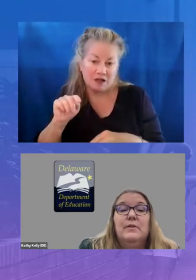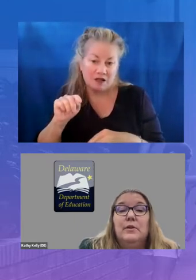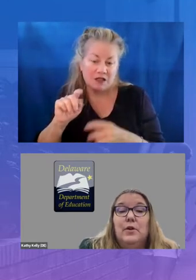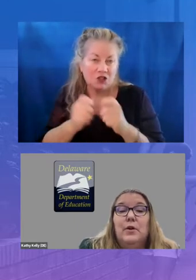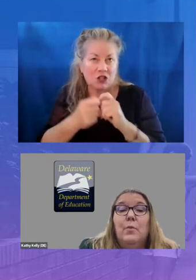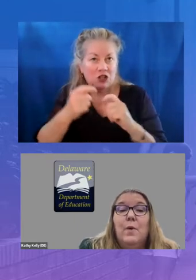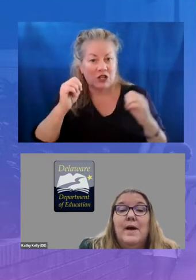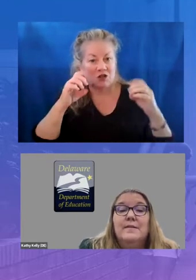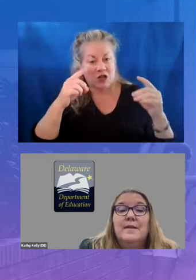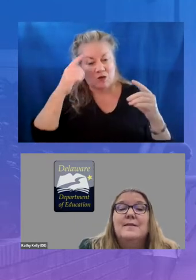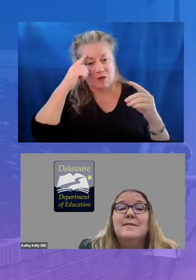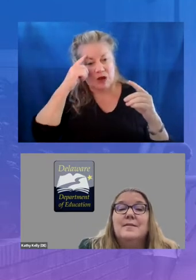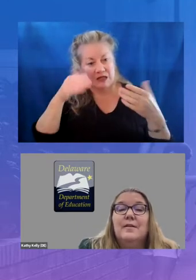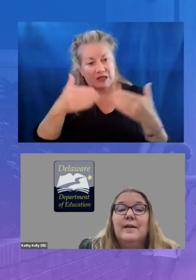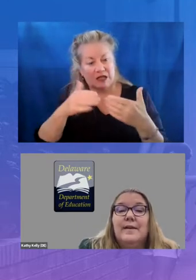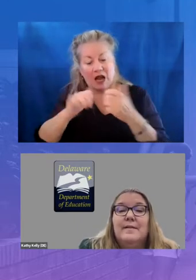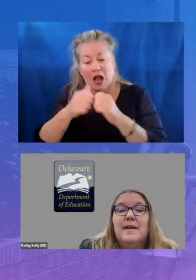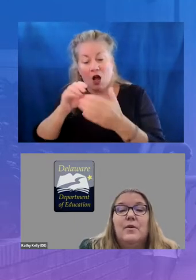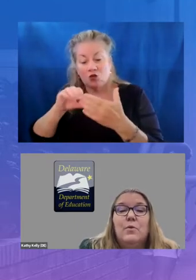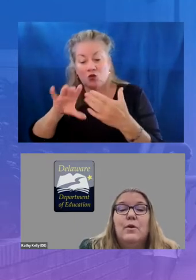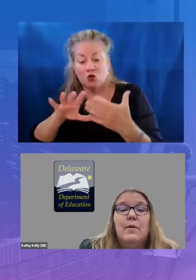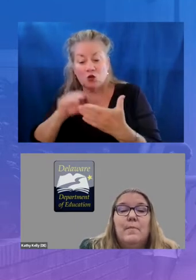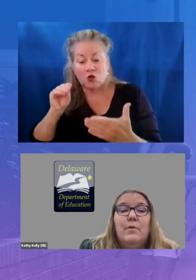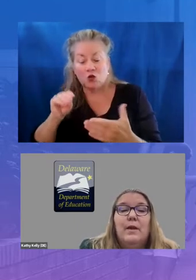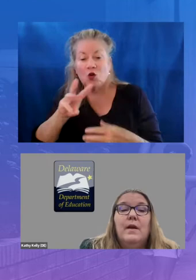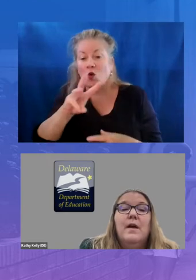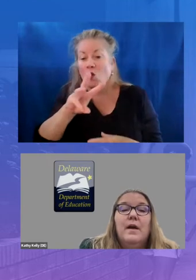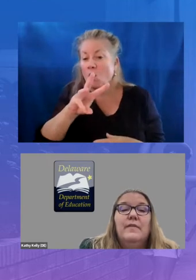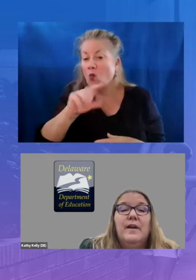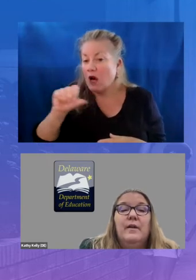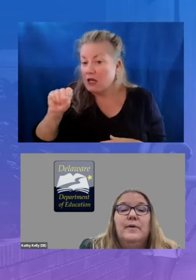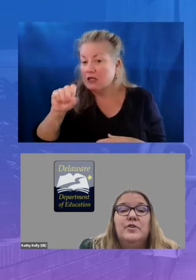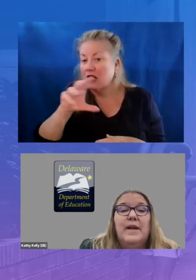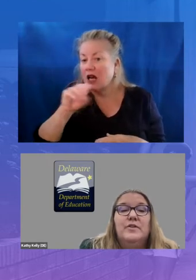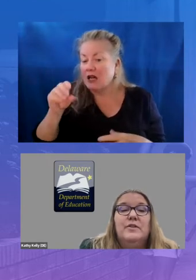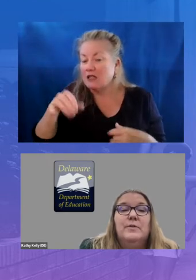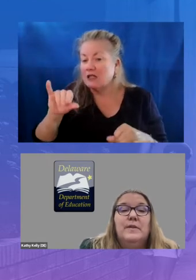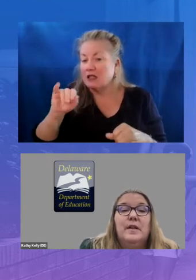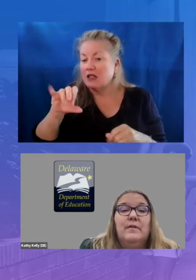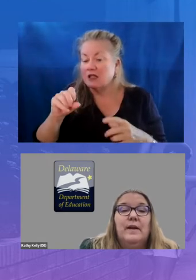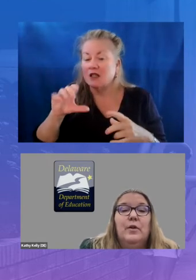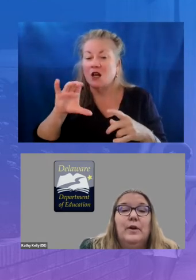learn was and still is a core component of the delaware strategy to accelerate learning